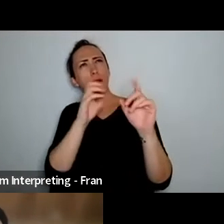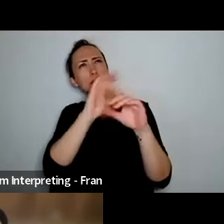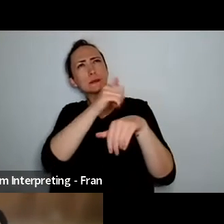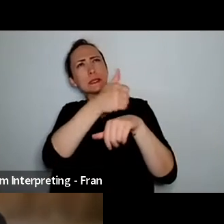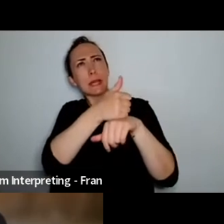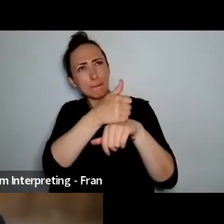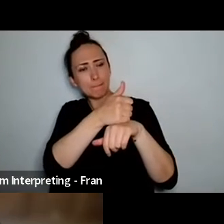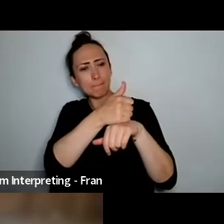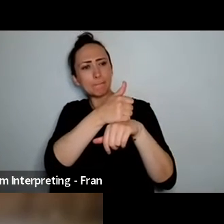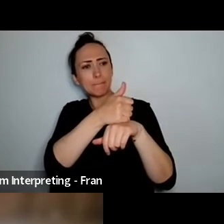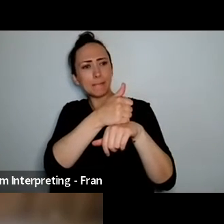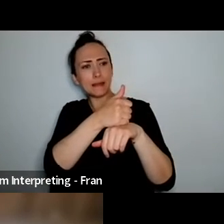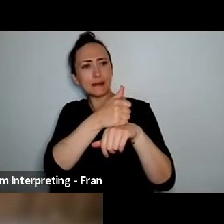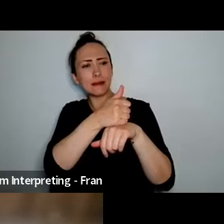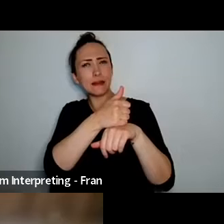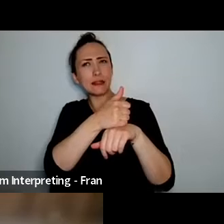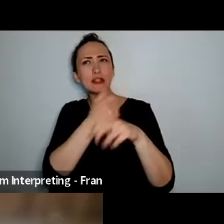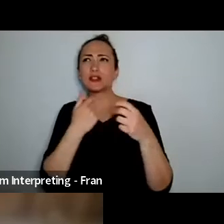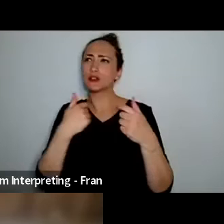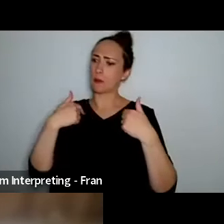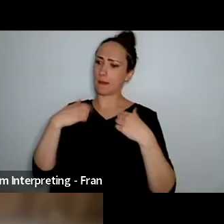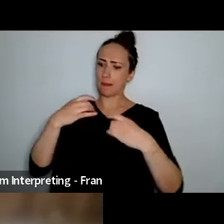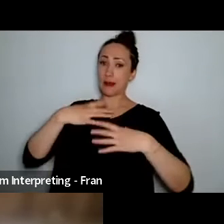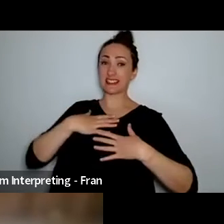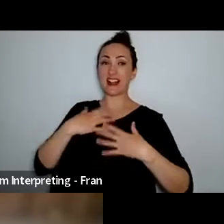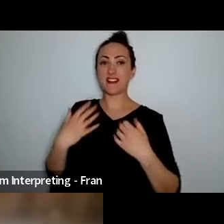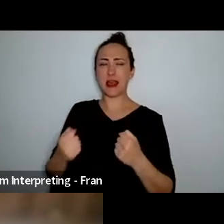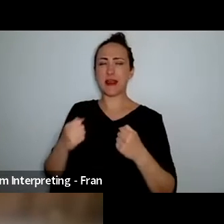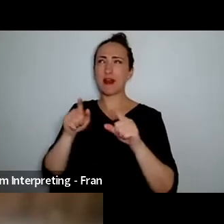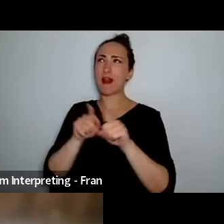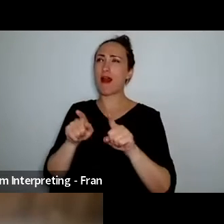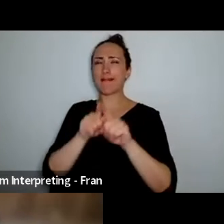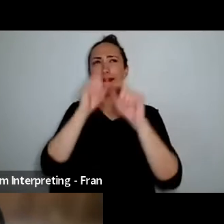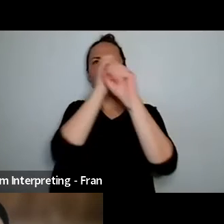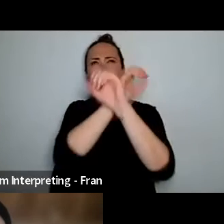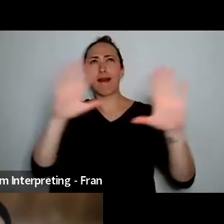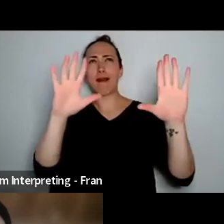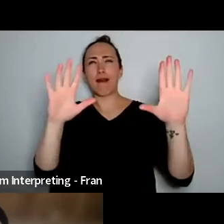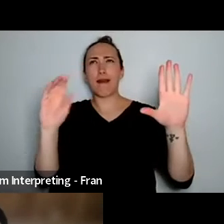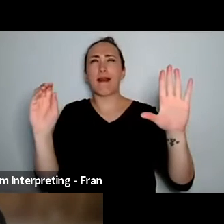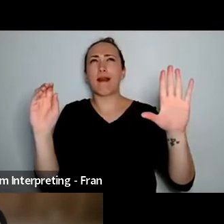so I have the particular slides slideshow images of things I want to create during the making,